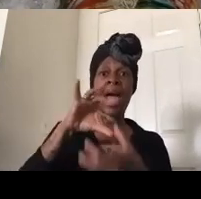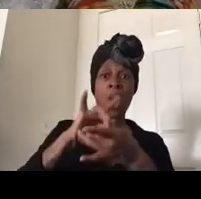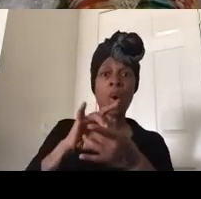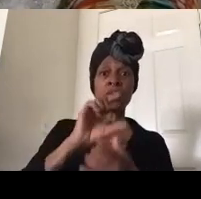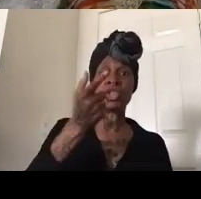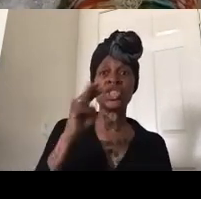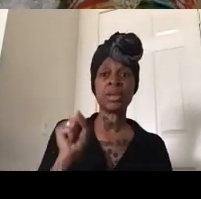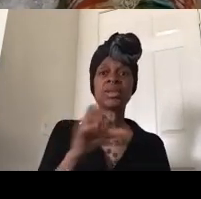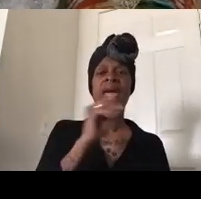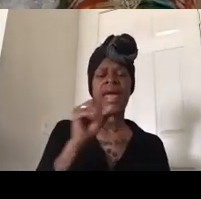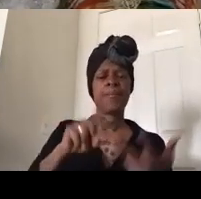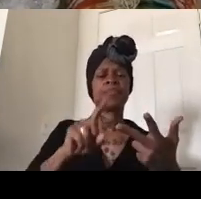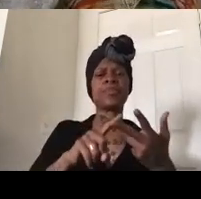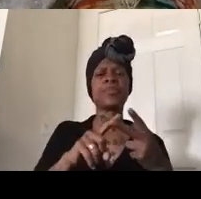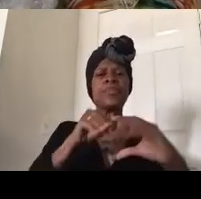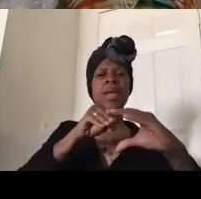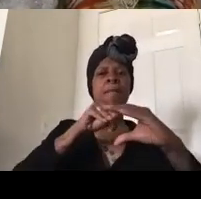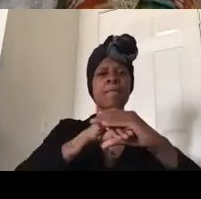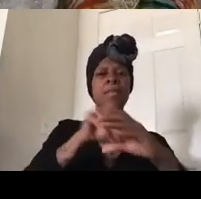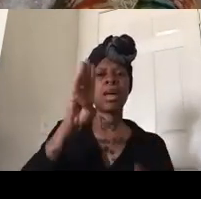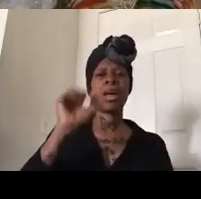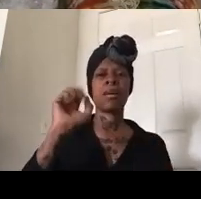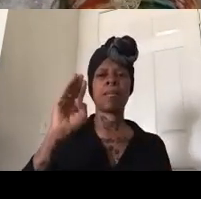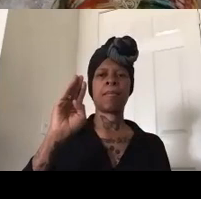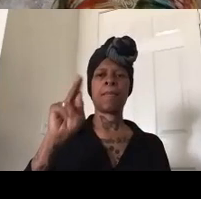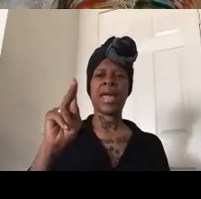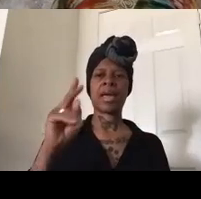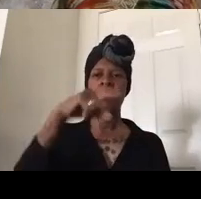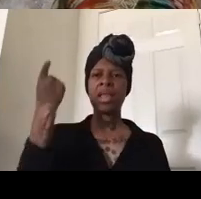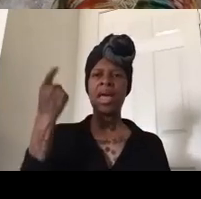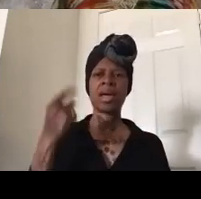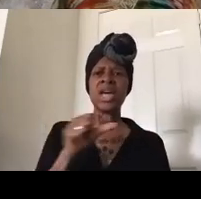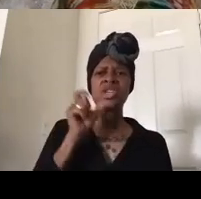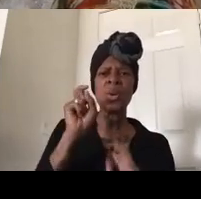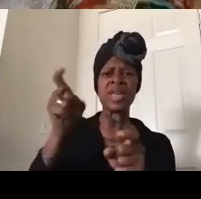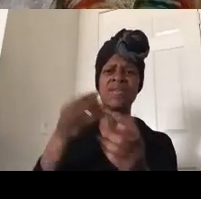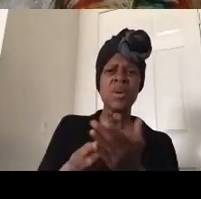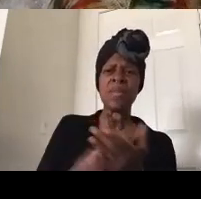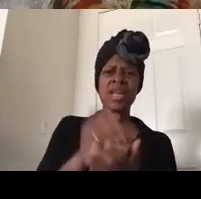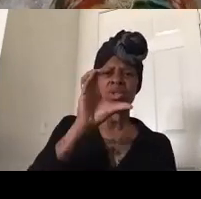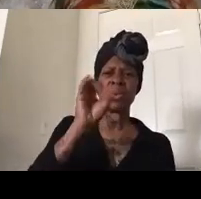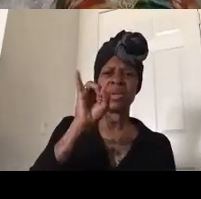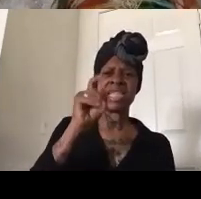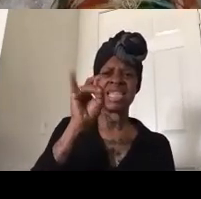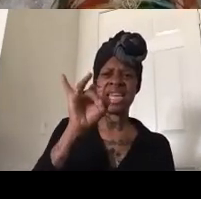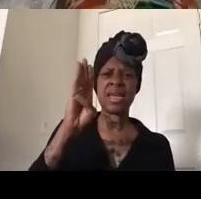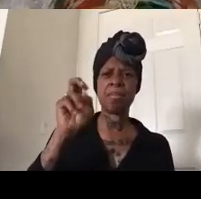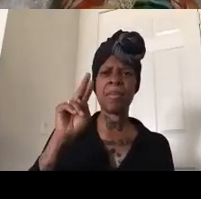give your money to citibank they help to finance the dakota access pipeline don't give your money to wells fargo